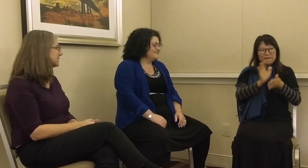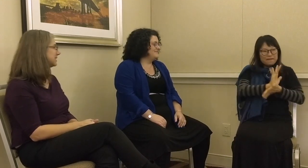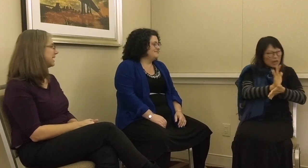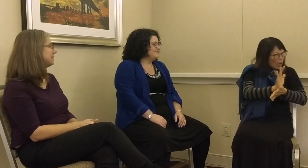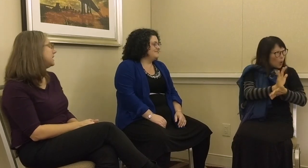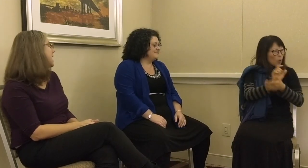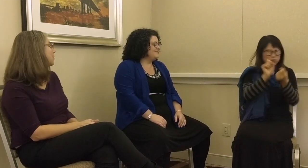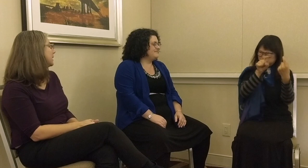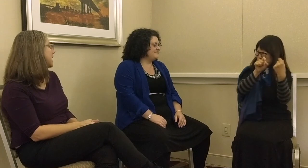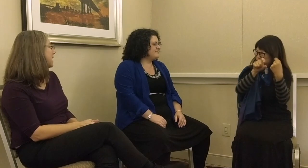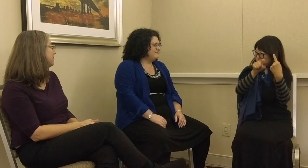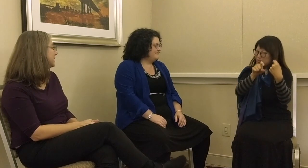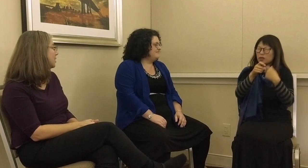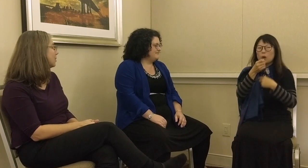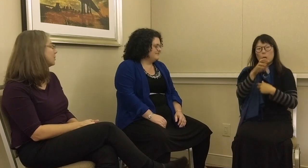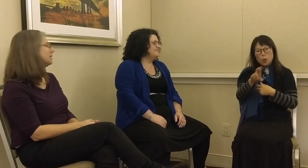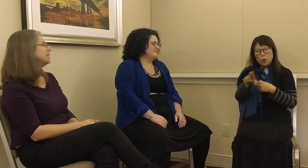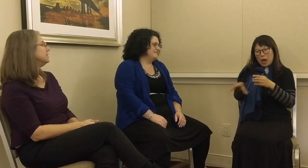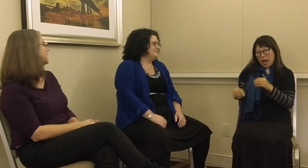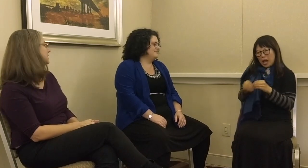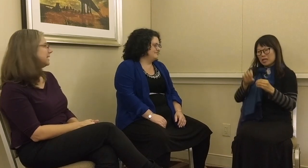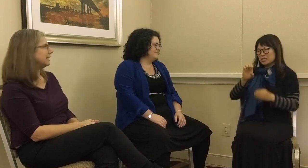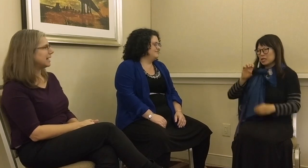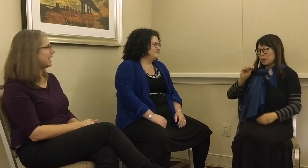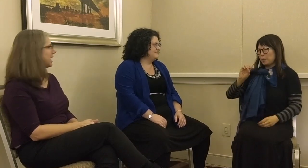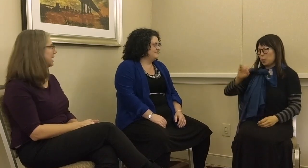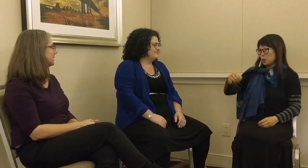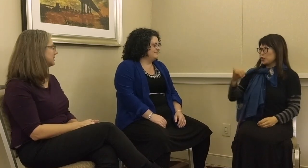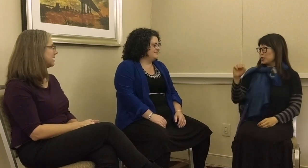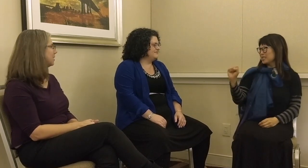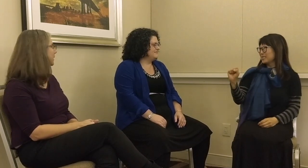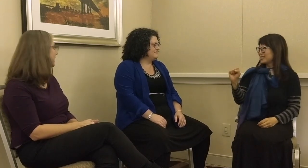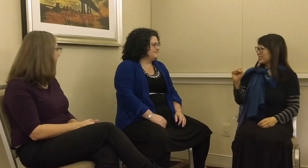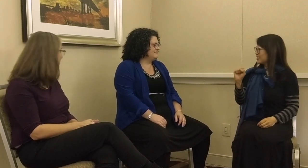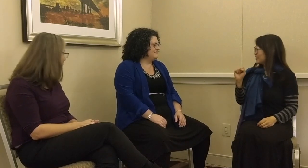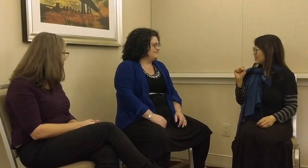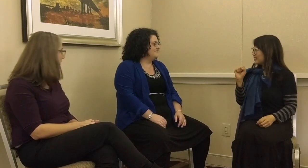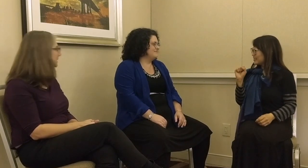text, and then now we can add video texting. We can add emojis.